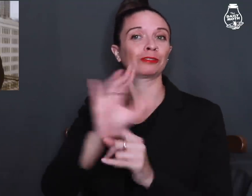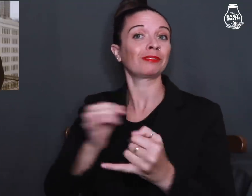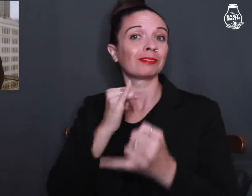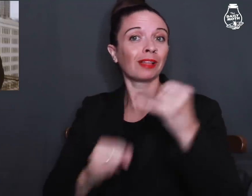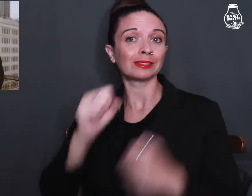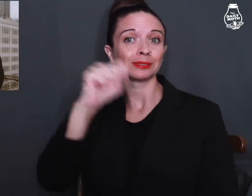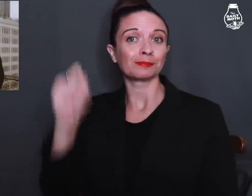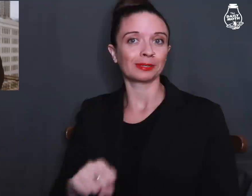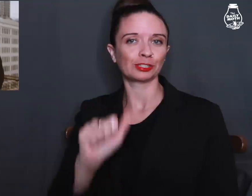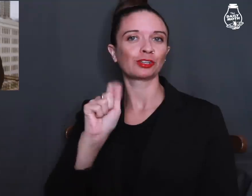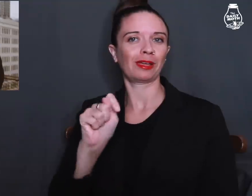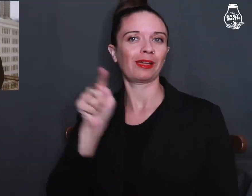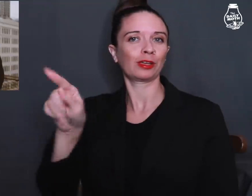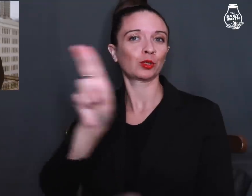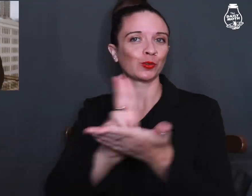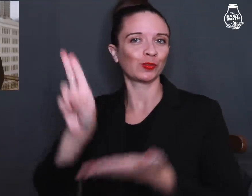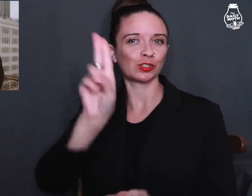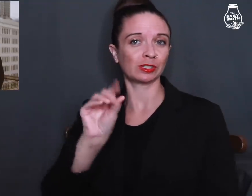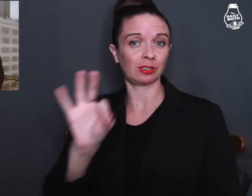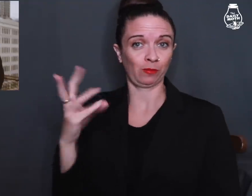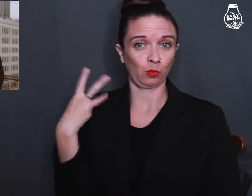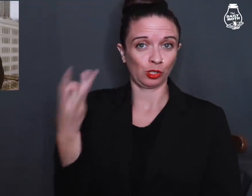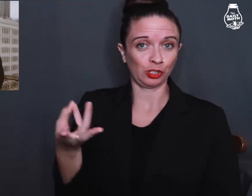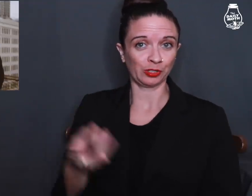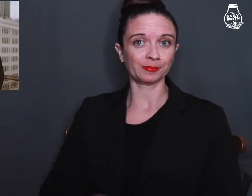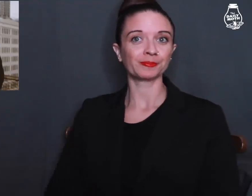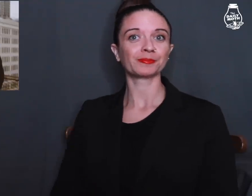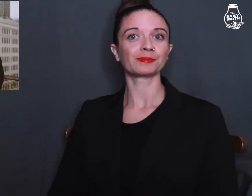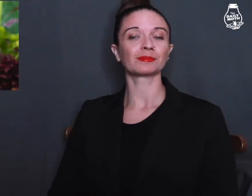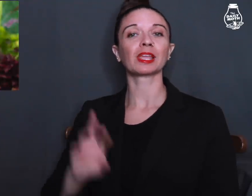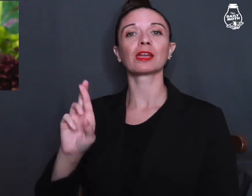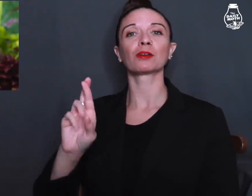her last semester at University of Washington.